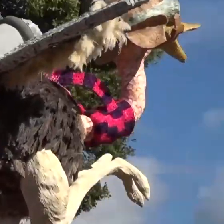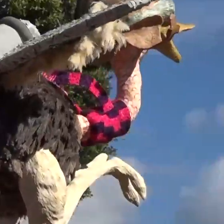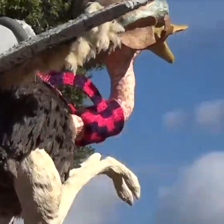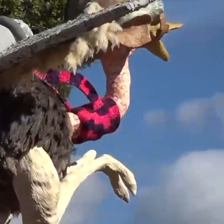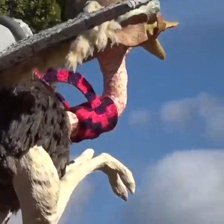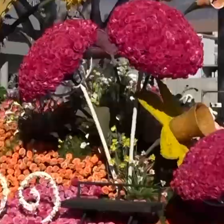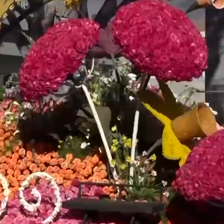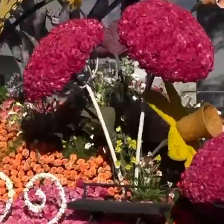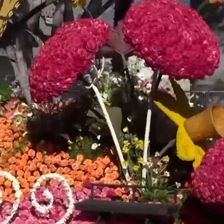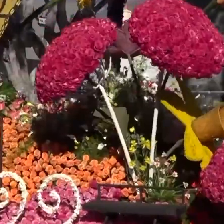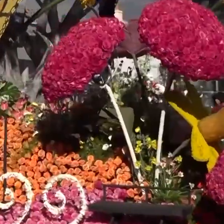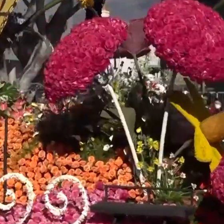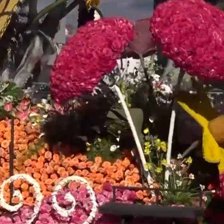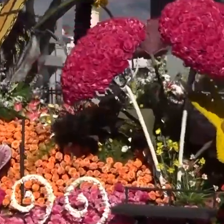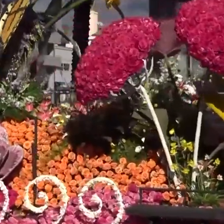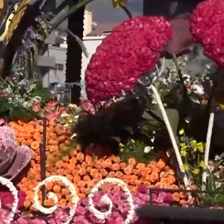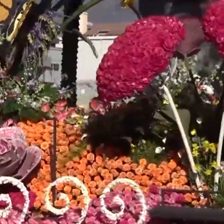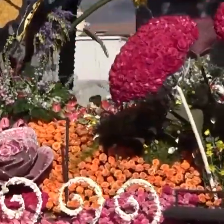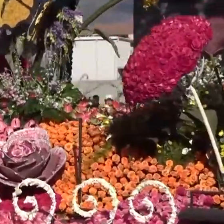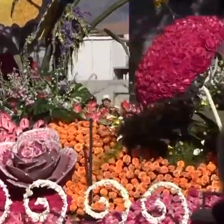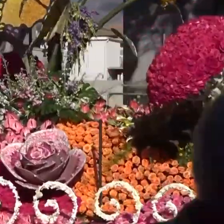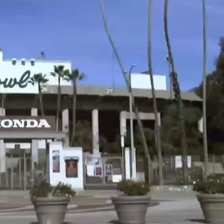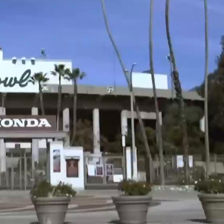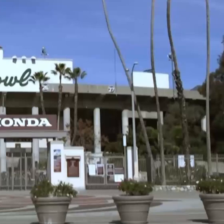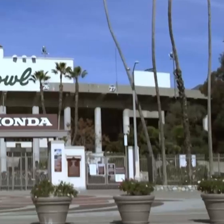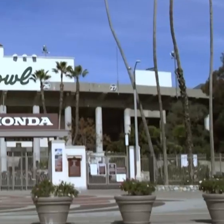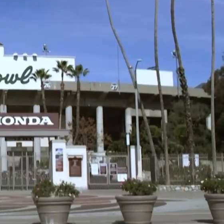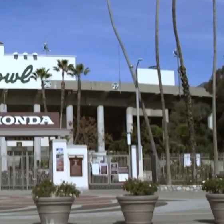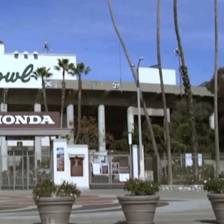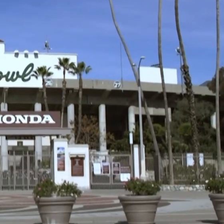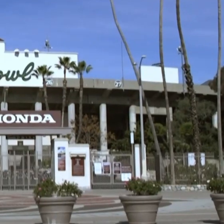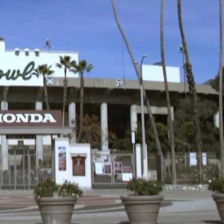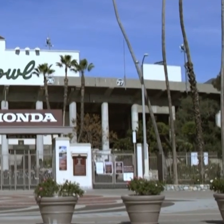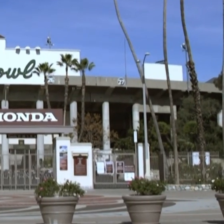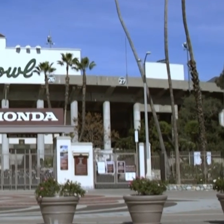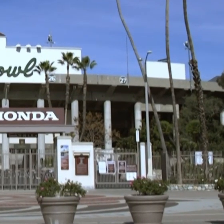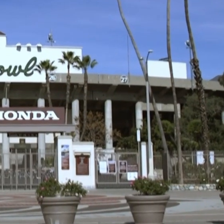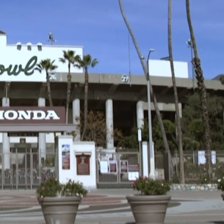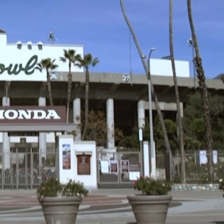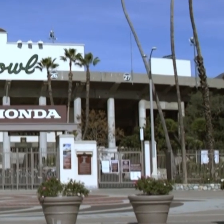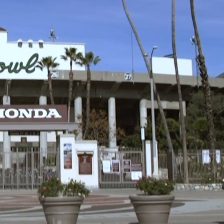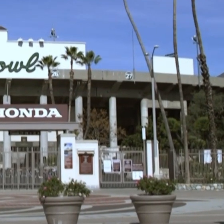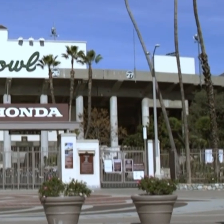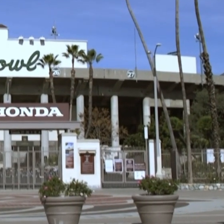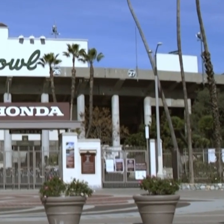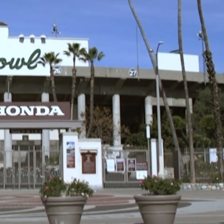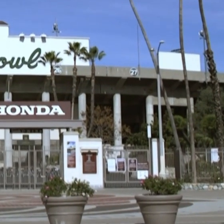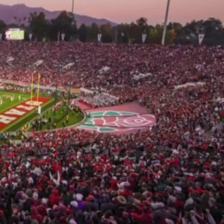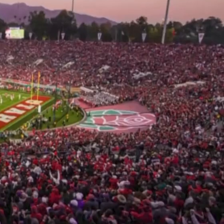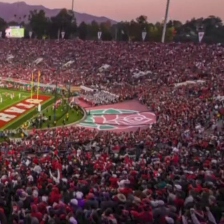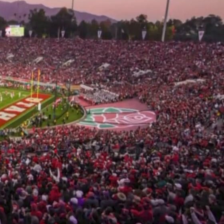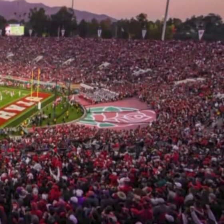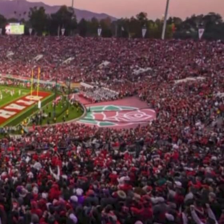rose parade and its vibrant floats celebrating their centennial this year